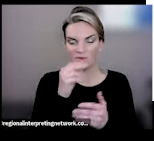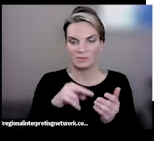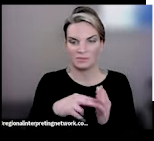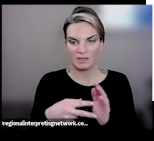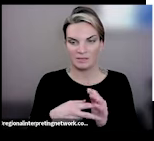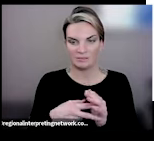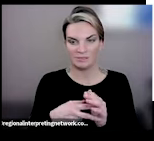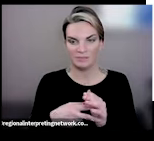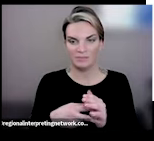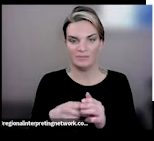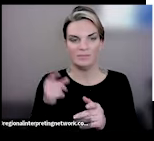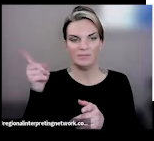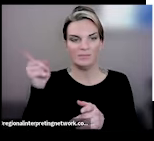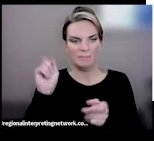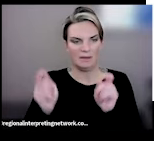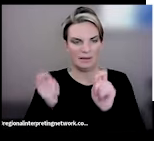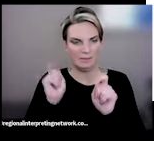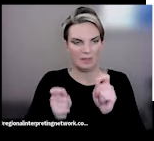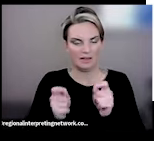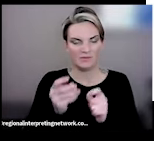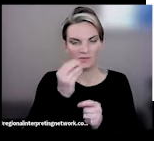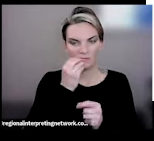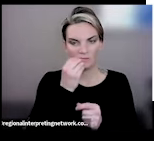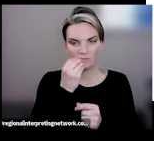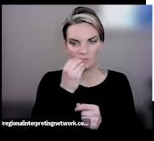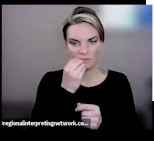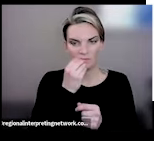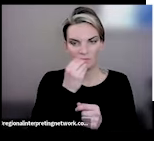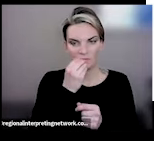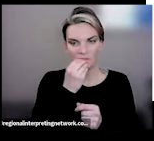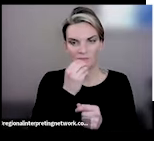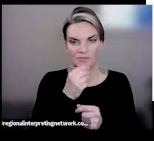manipulated in some way. Our society has done a pretty good job of lumping it in into